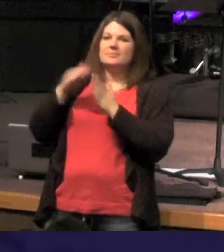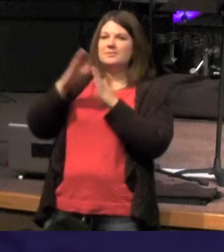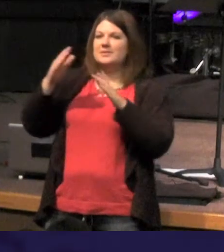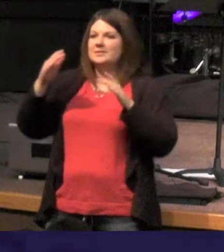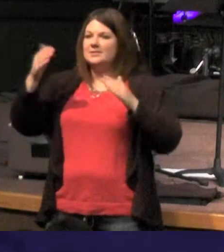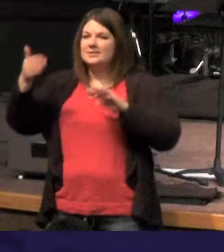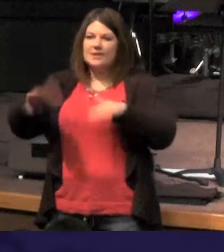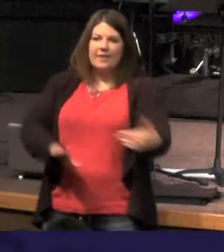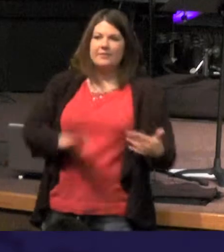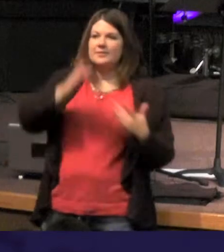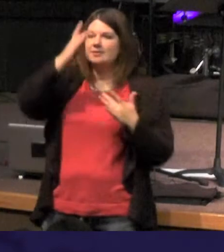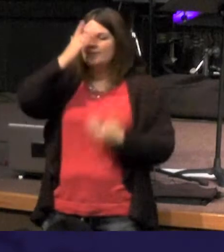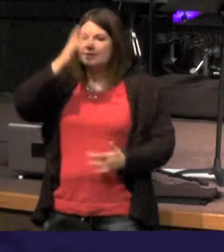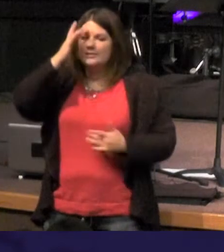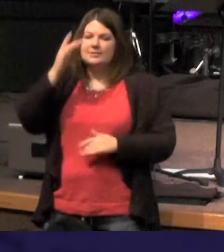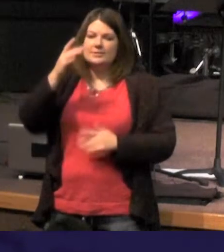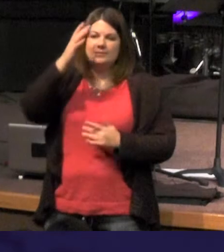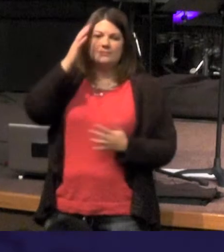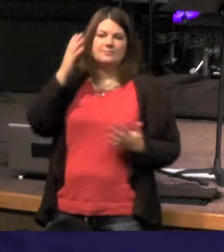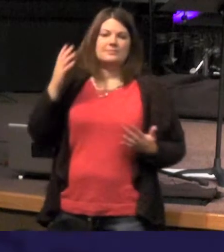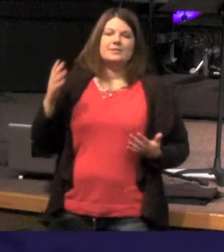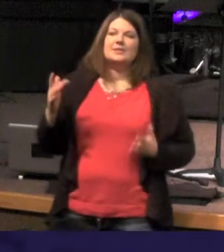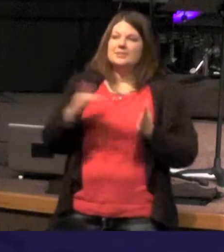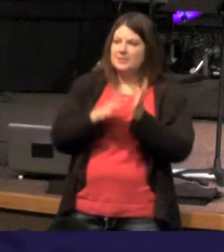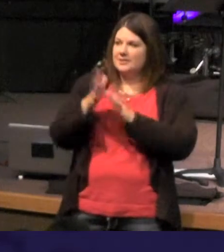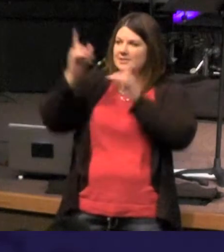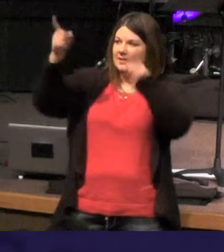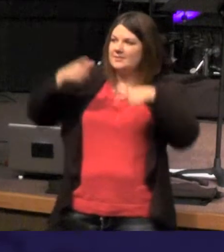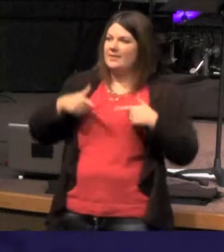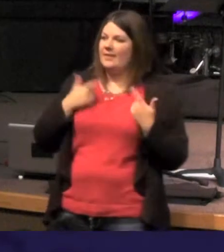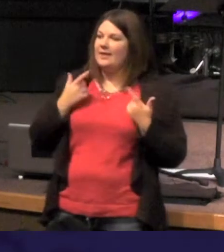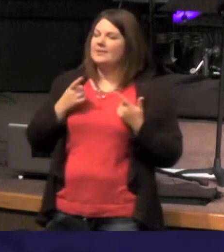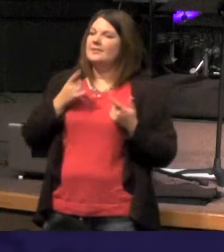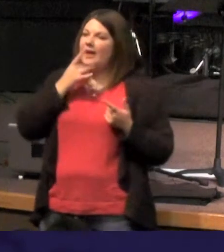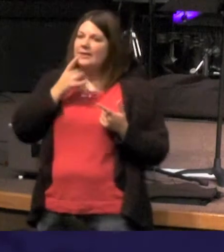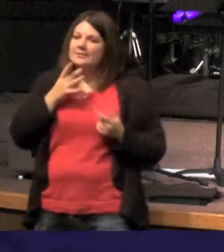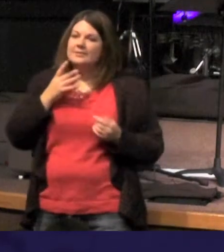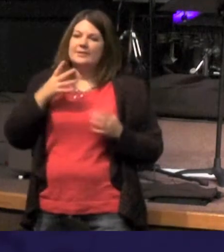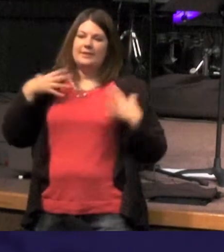or disease Jesus can provide the light of healing the light of comfort or the light of his purpose of eternal life